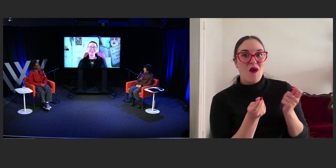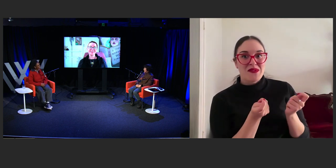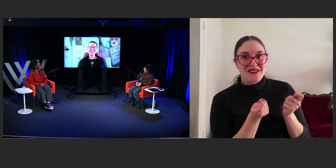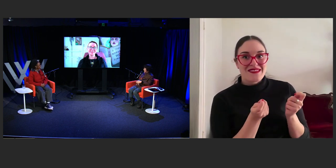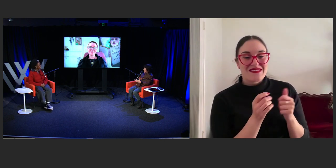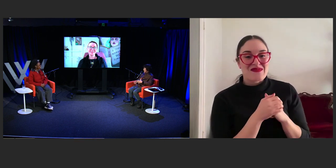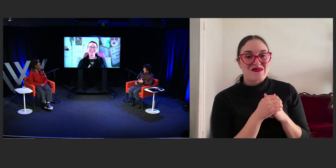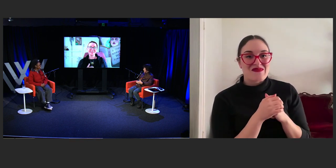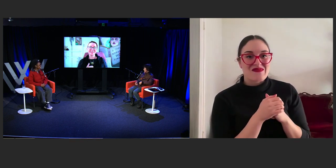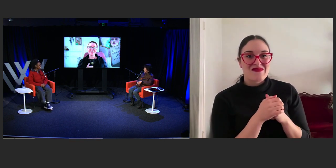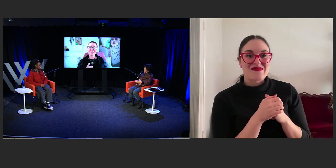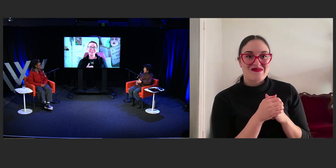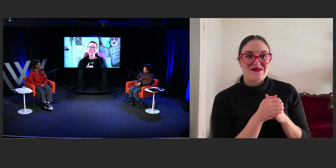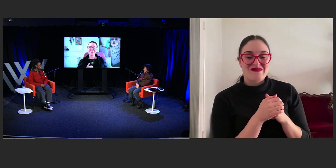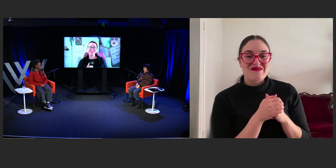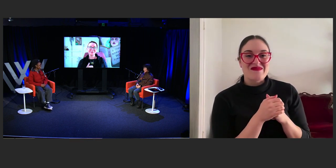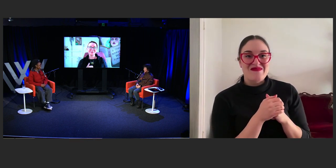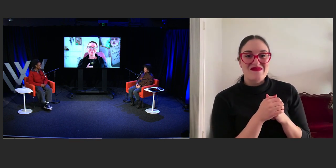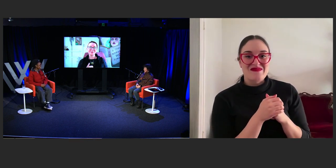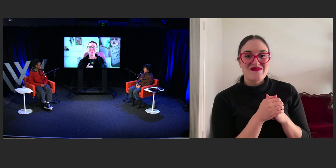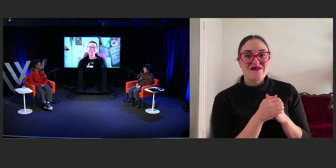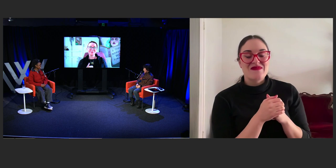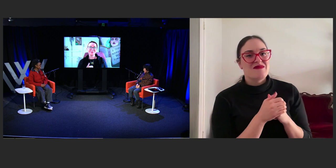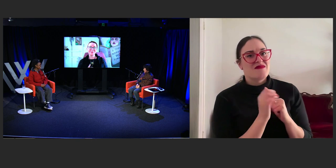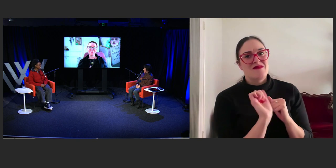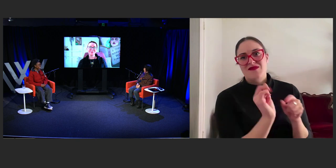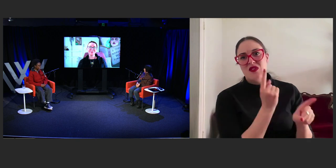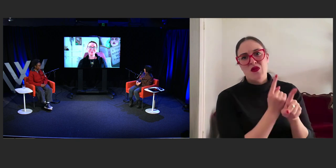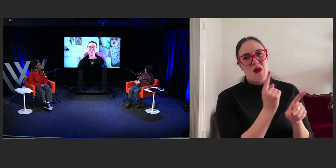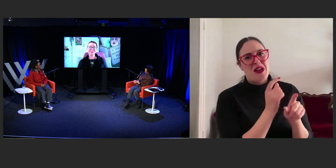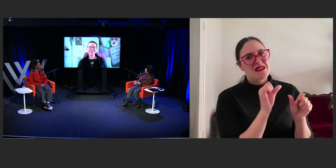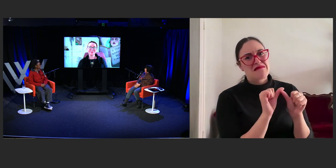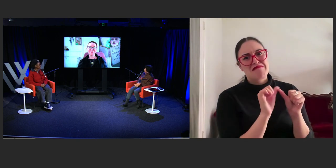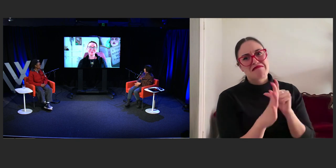Yeah, and your comments are so insightful. Thanks so much. Thank you.